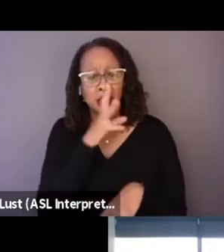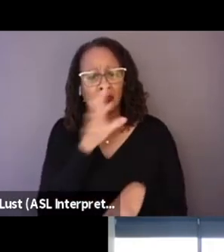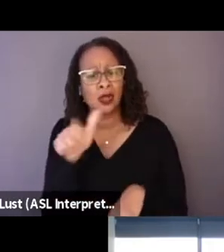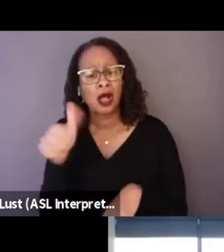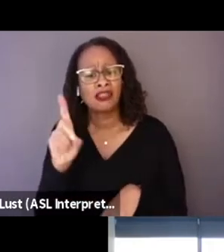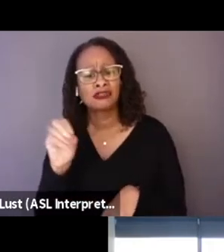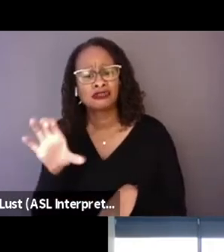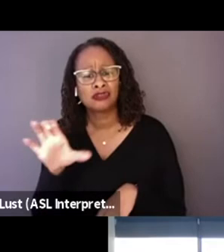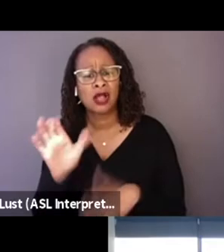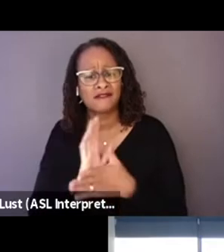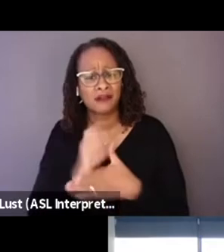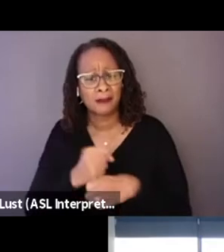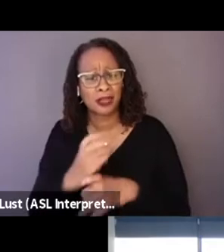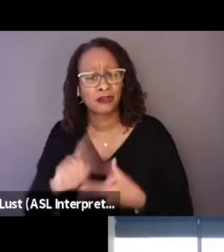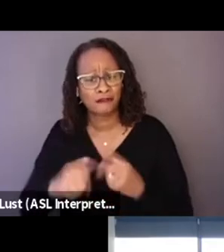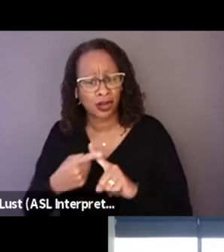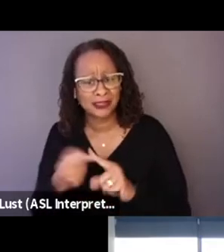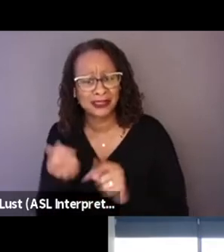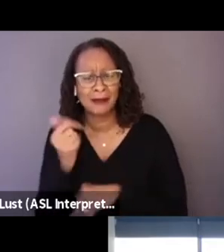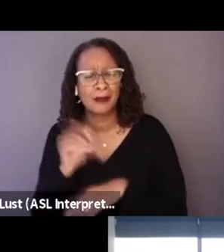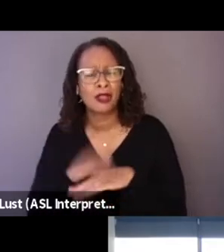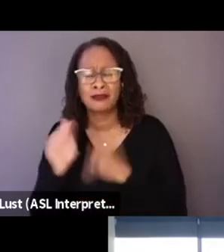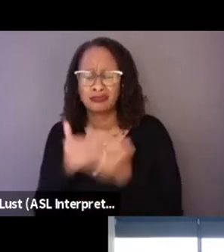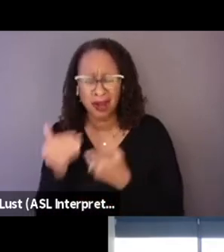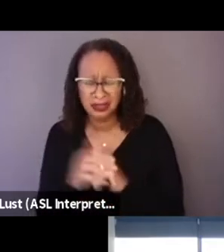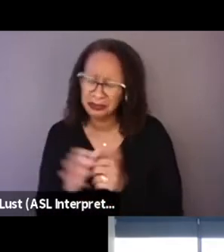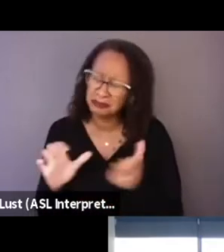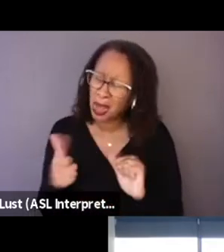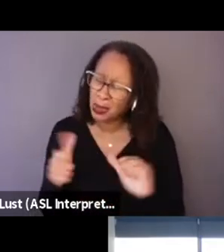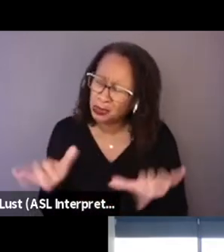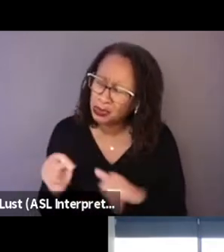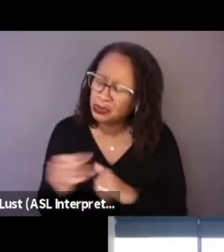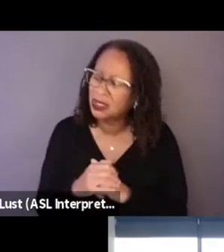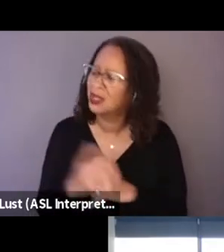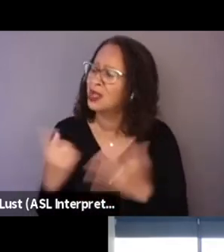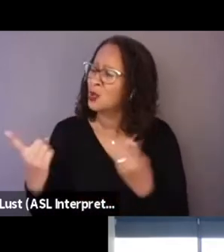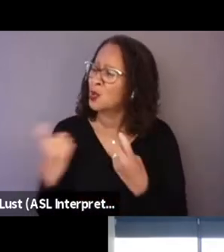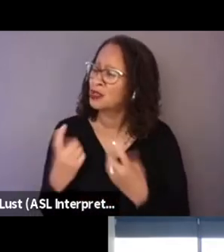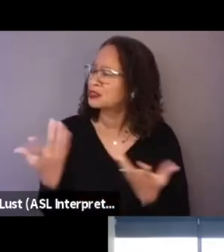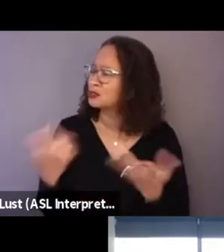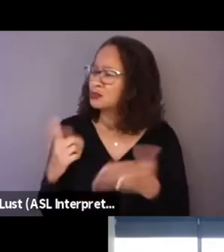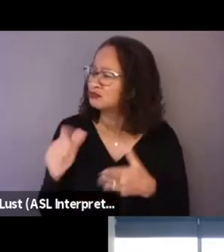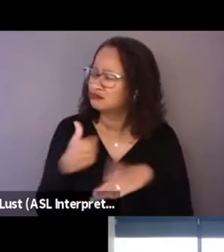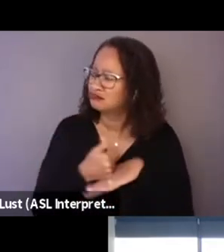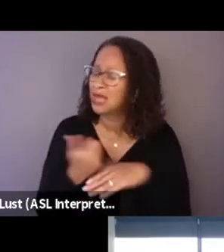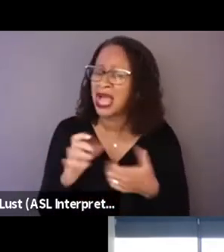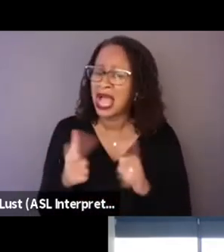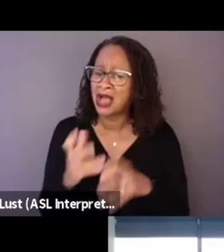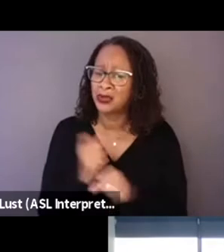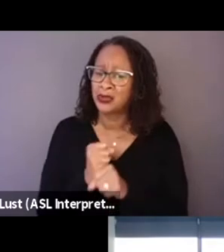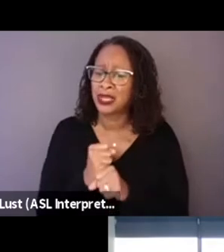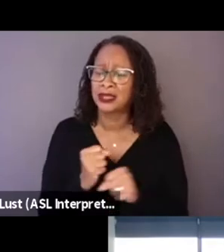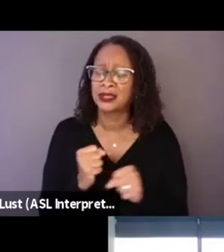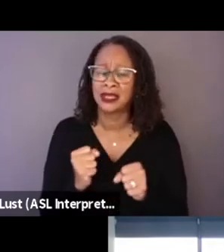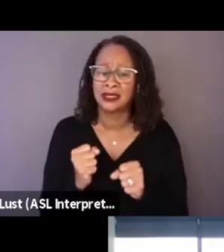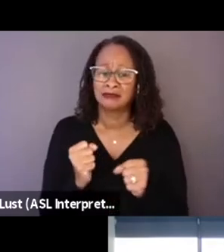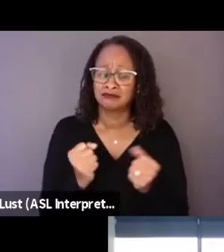a little bit on, you know, their processes, and what questions to ask, and how do you get the subject to trust you,